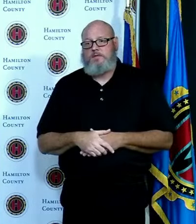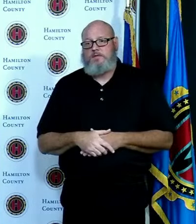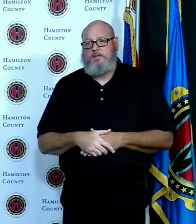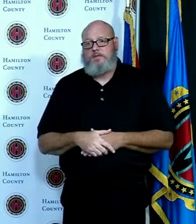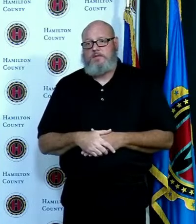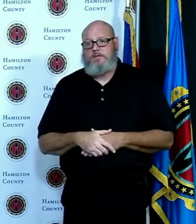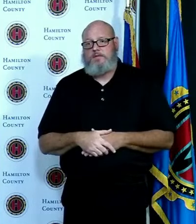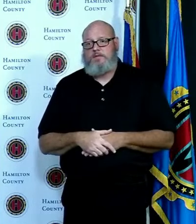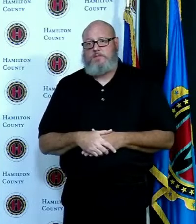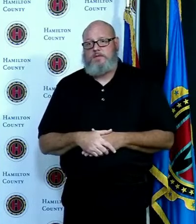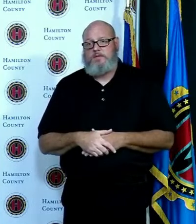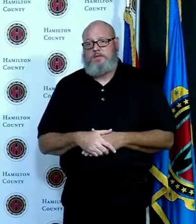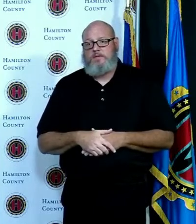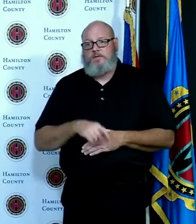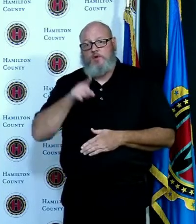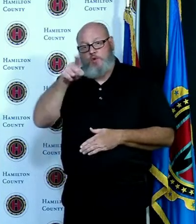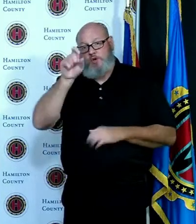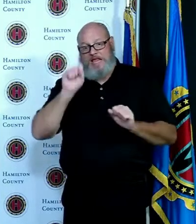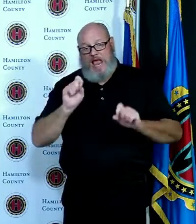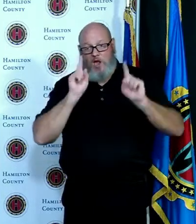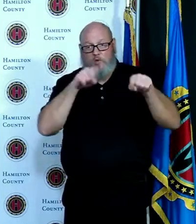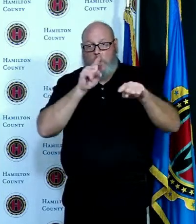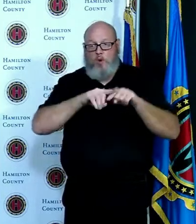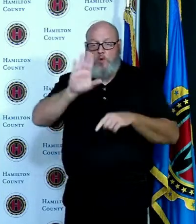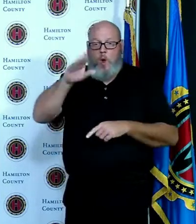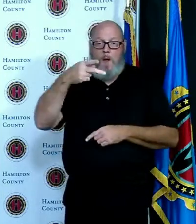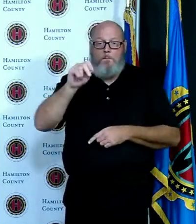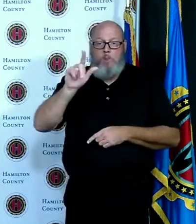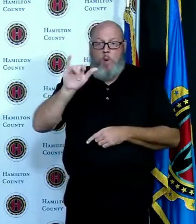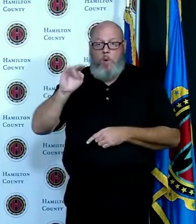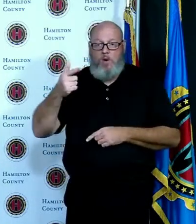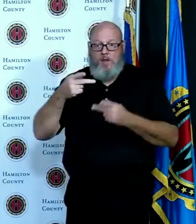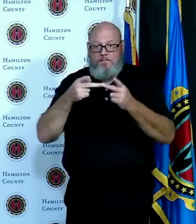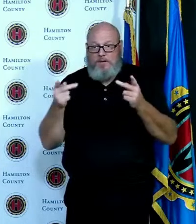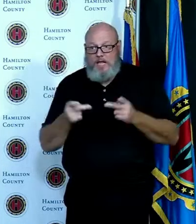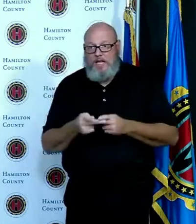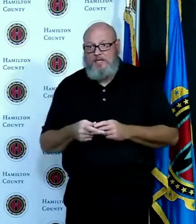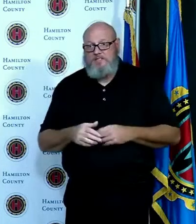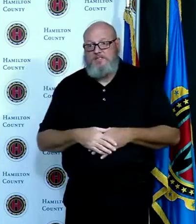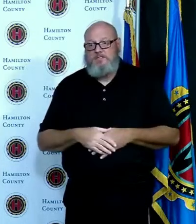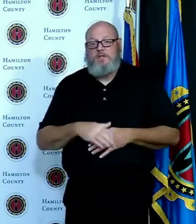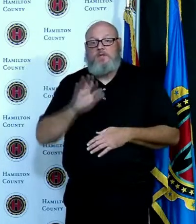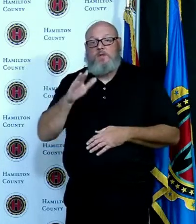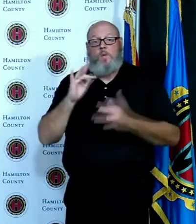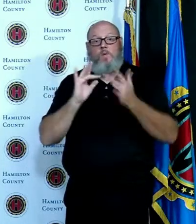choosing we of course recommend that they go to our website voteHamiltonCountyOhio.gov